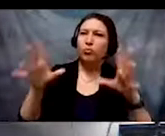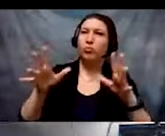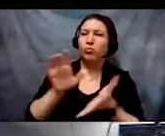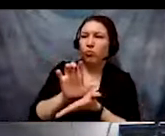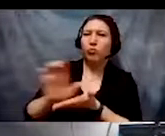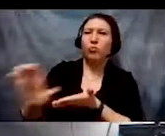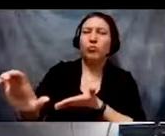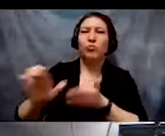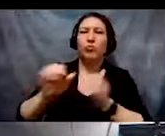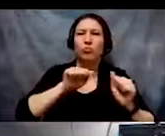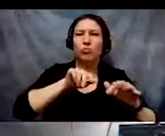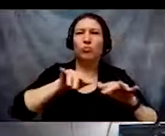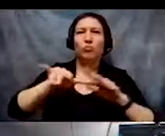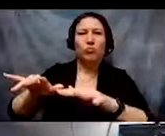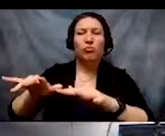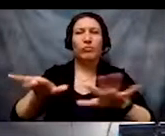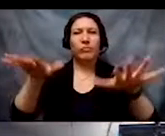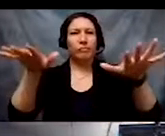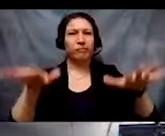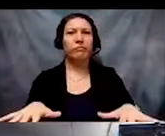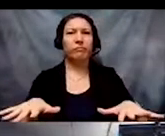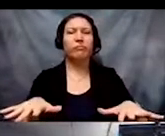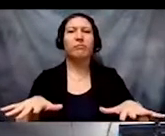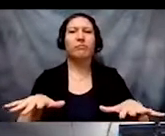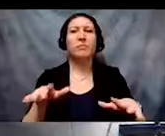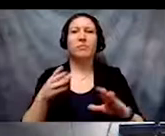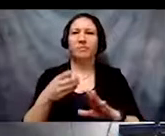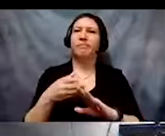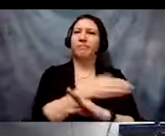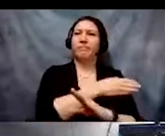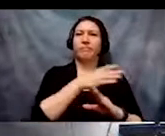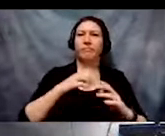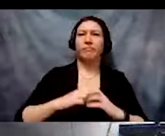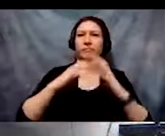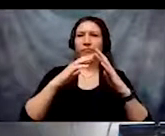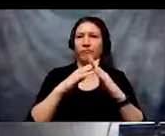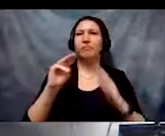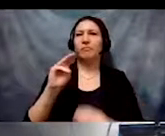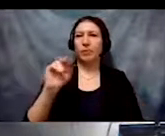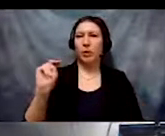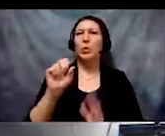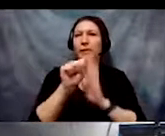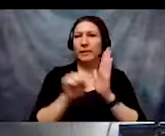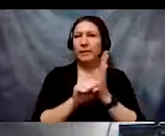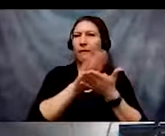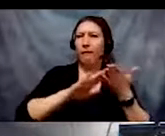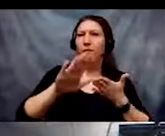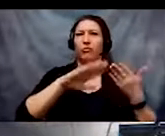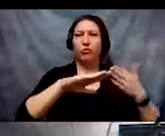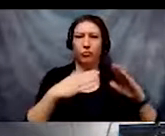migration and settlement that foreground the formation of Minnesota State colleges and universities.